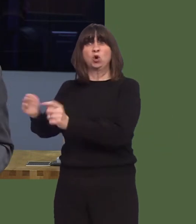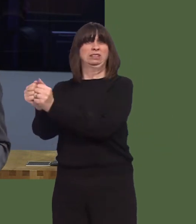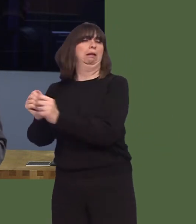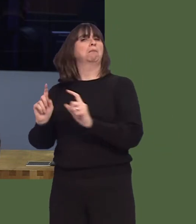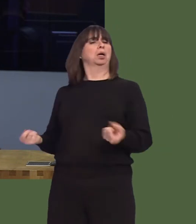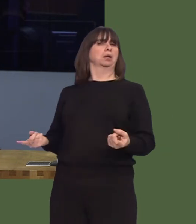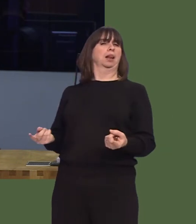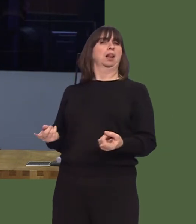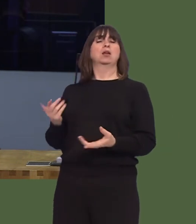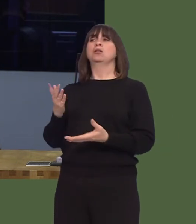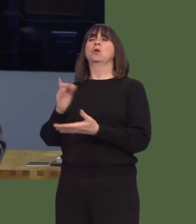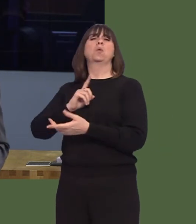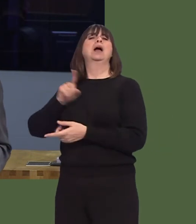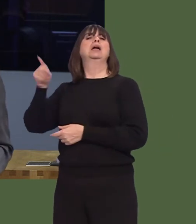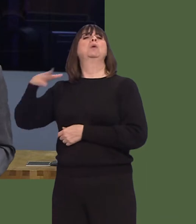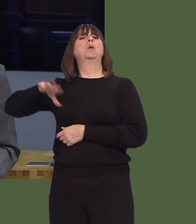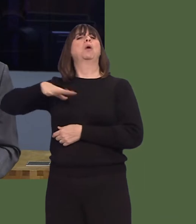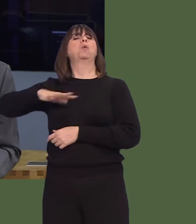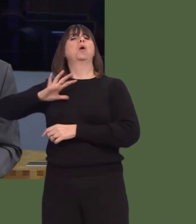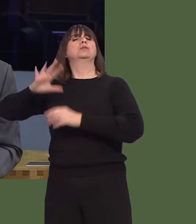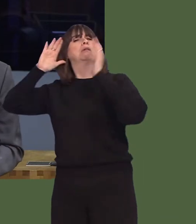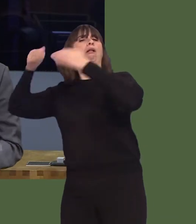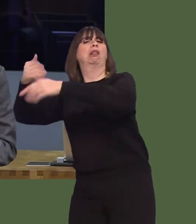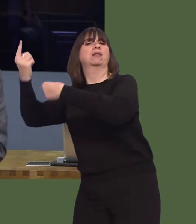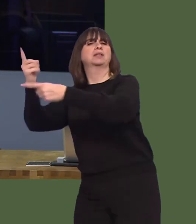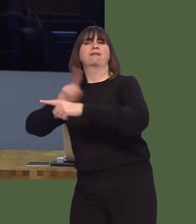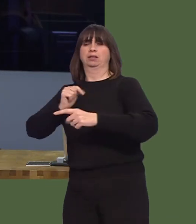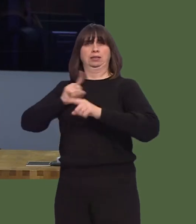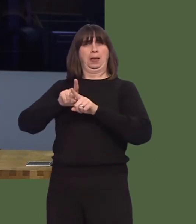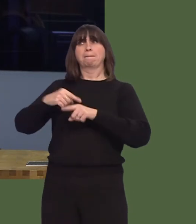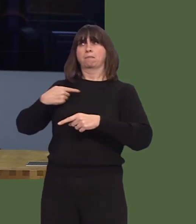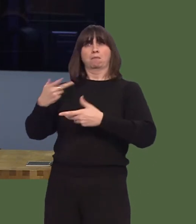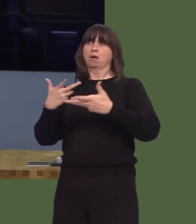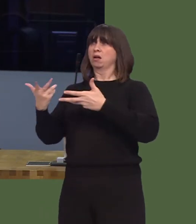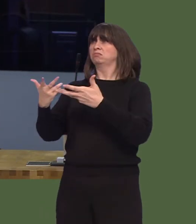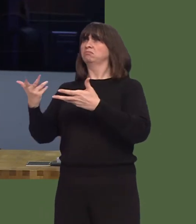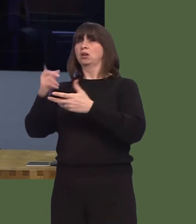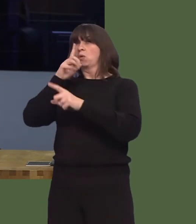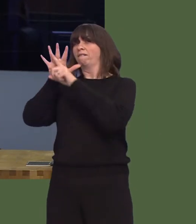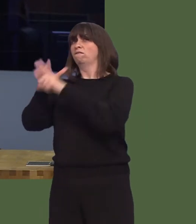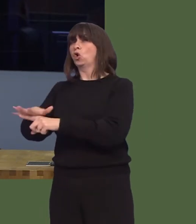was in their own self-interest, as indeed ours, to come to an agreement, but nobody can force them to do that.